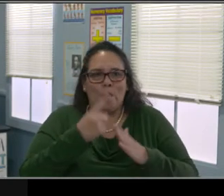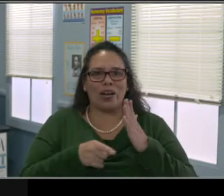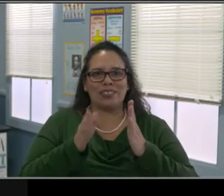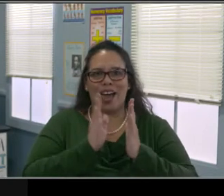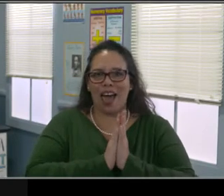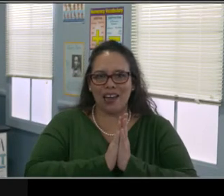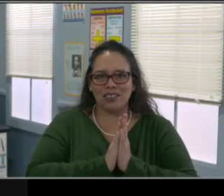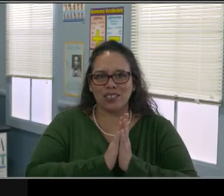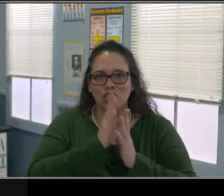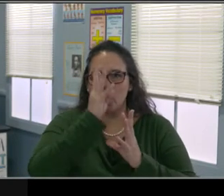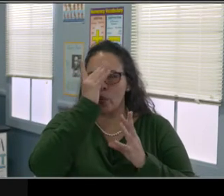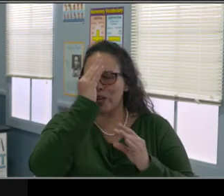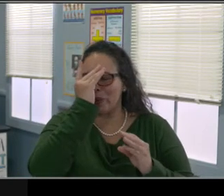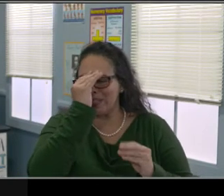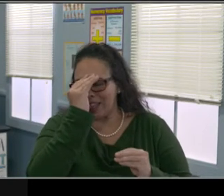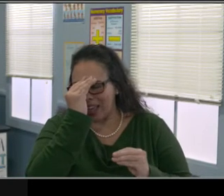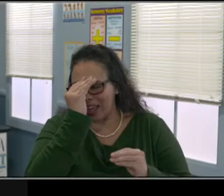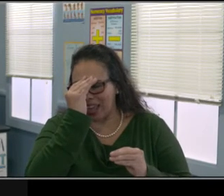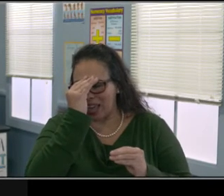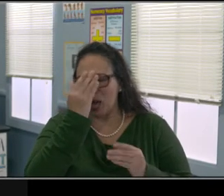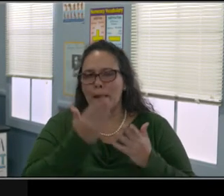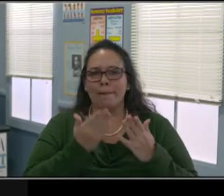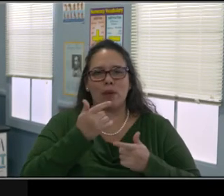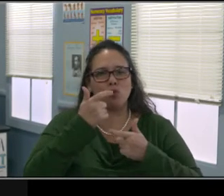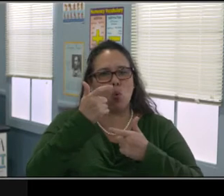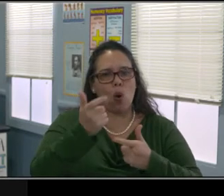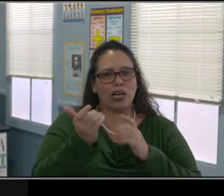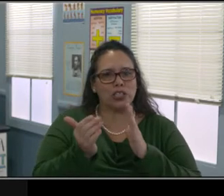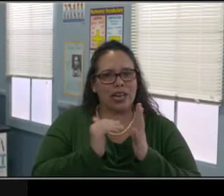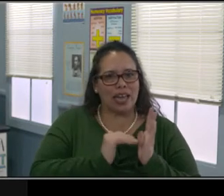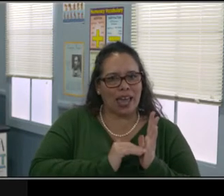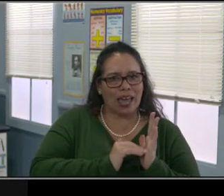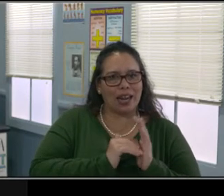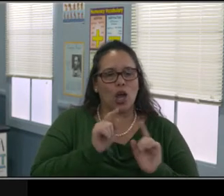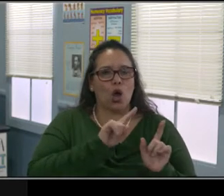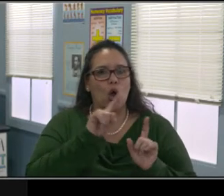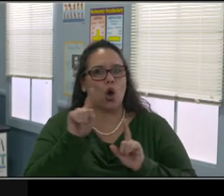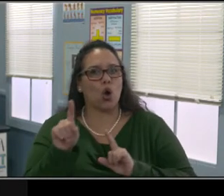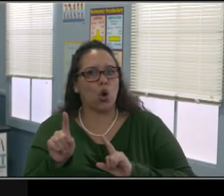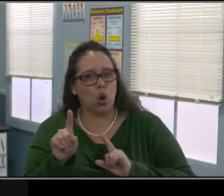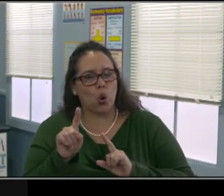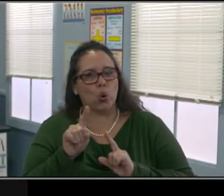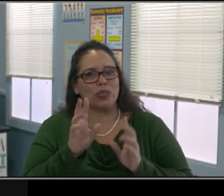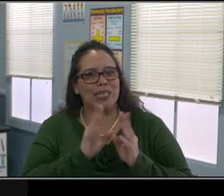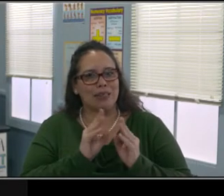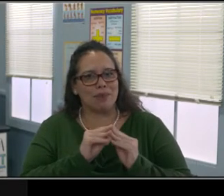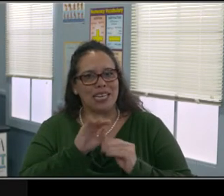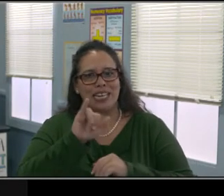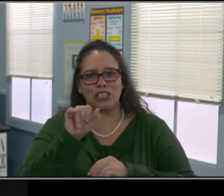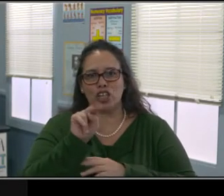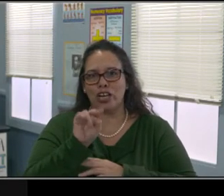Rochelle, Ashley and Courtney are really gonna go even more so in depth around those distance learning plans.